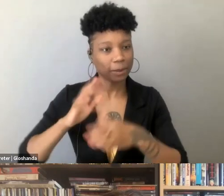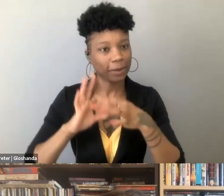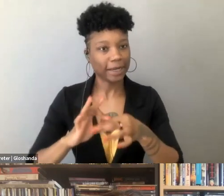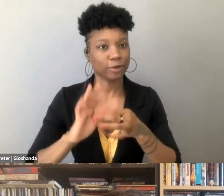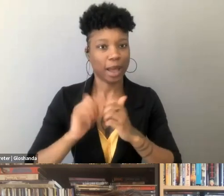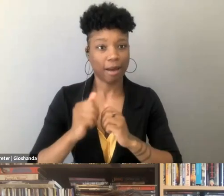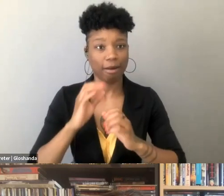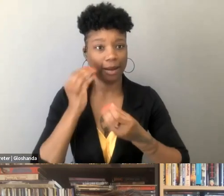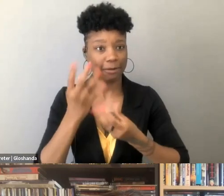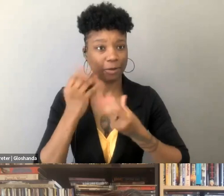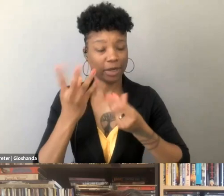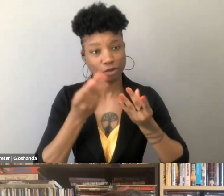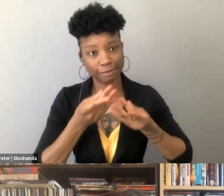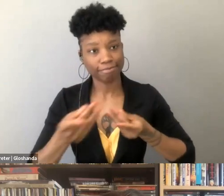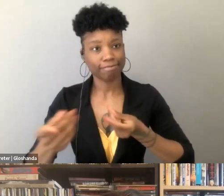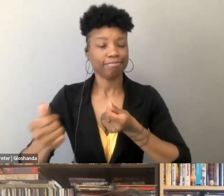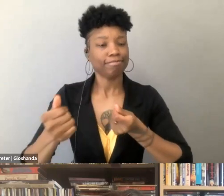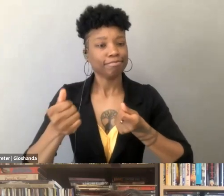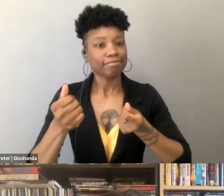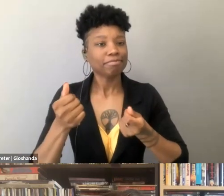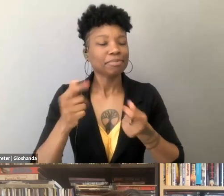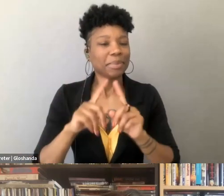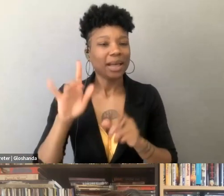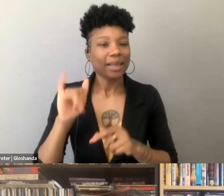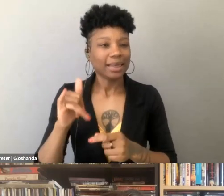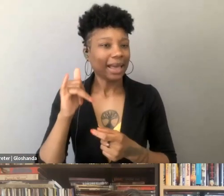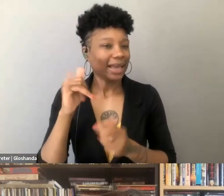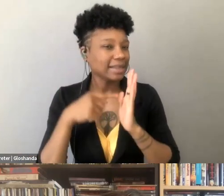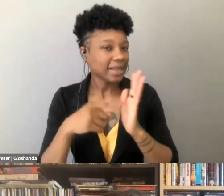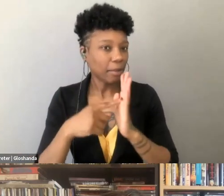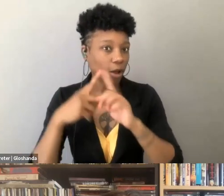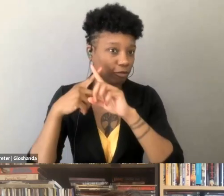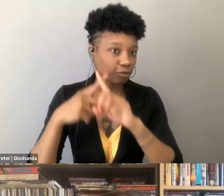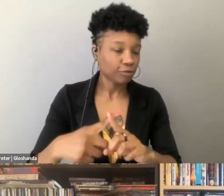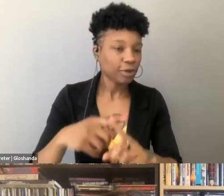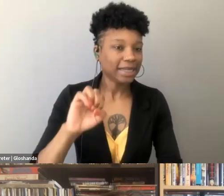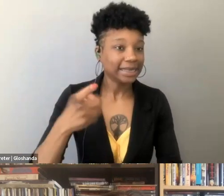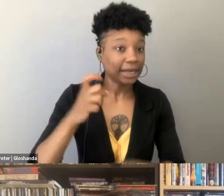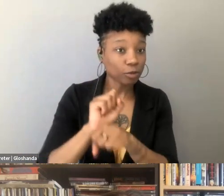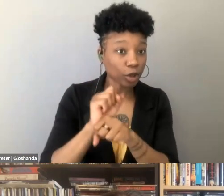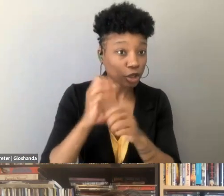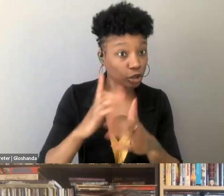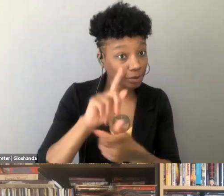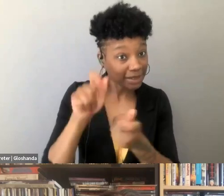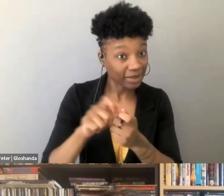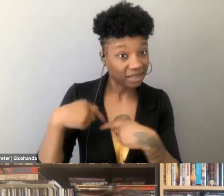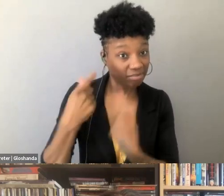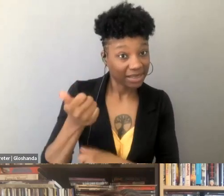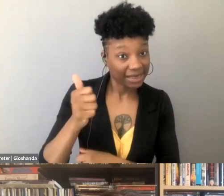but I think if we look at the example of the targeting of sex workers in particular in the last 10 years,